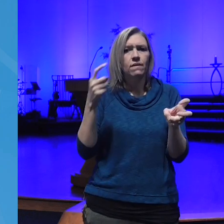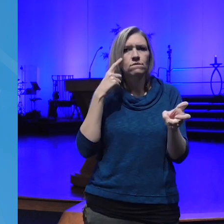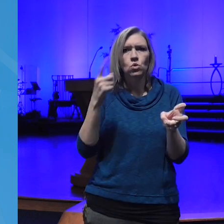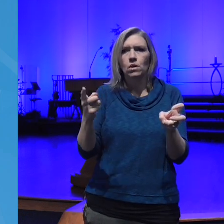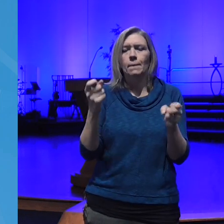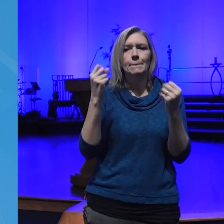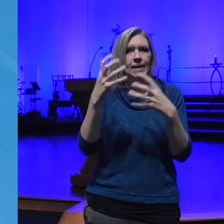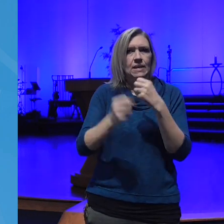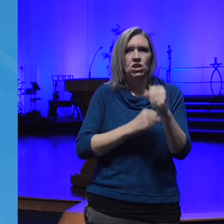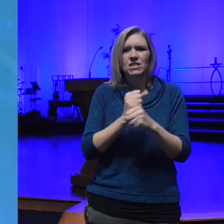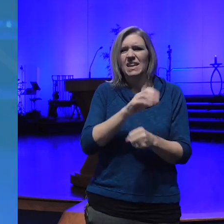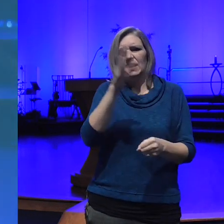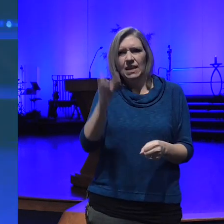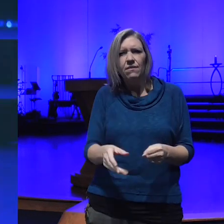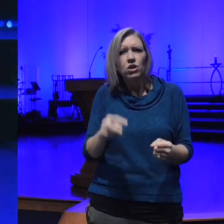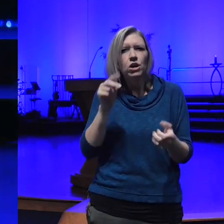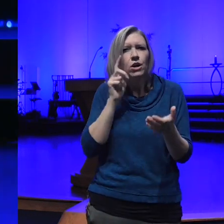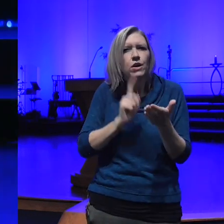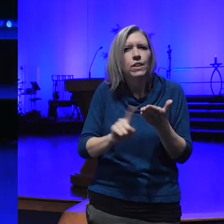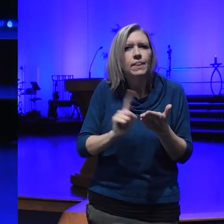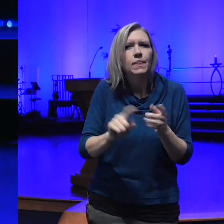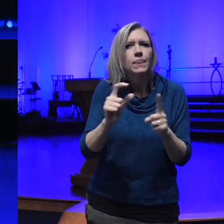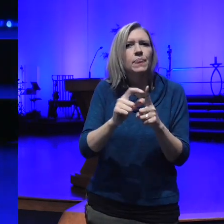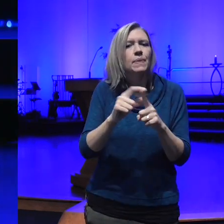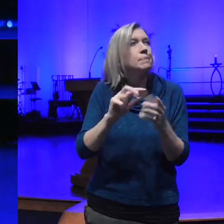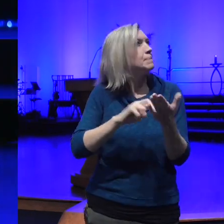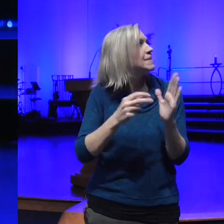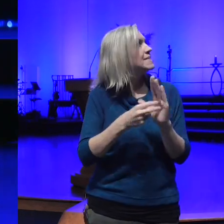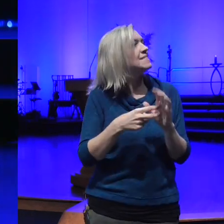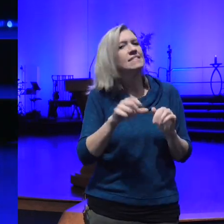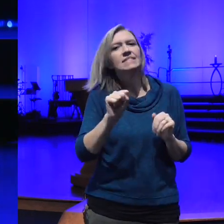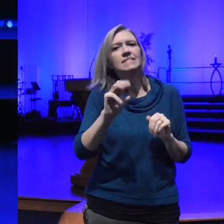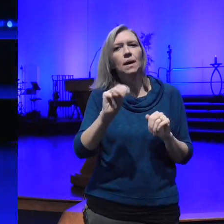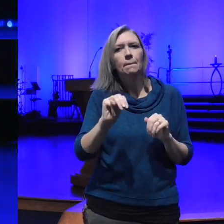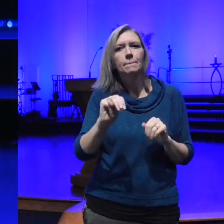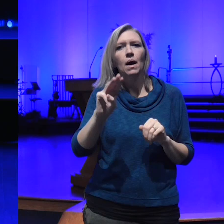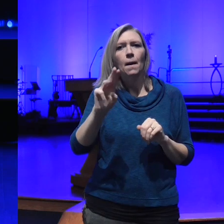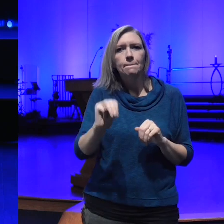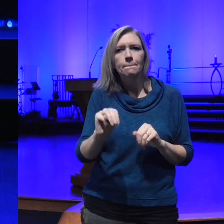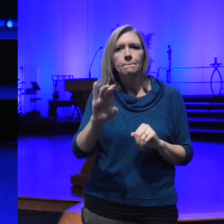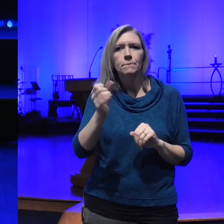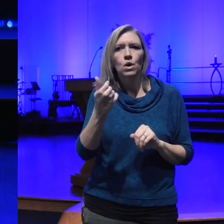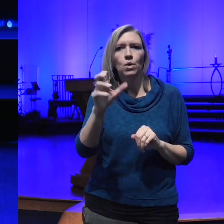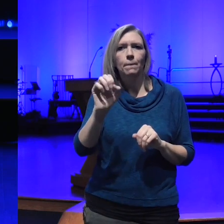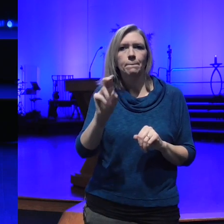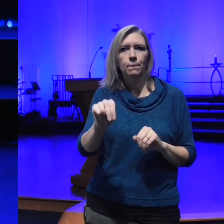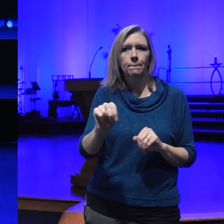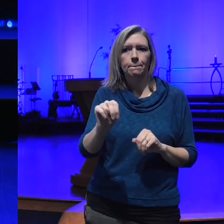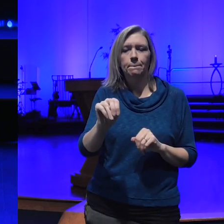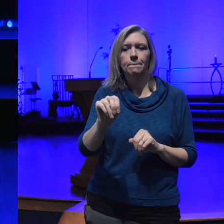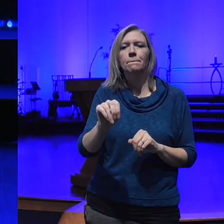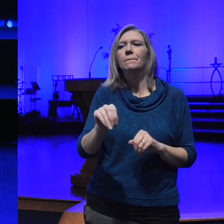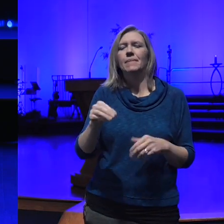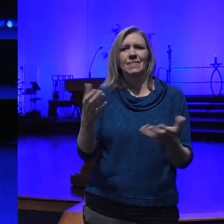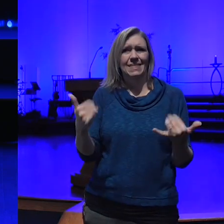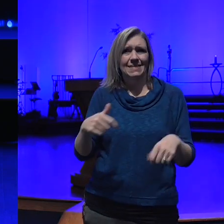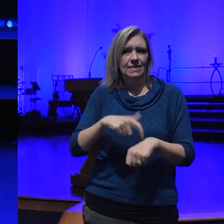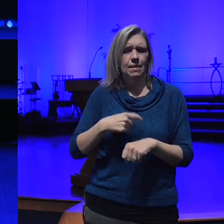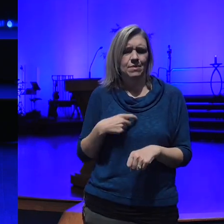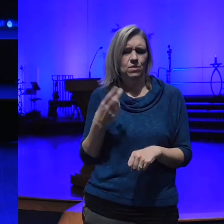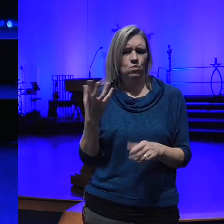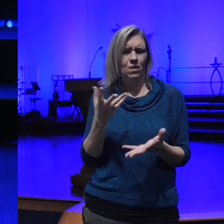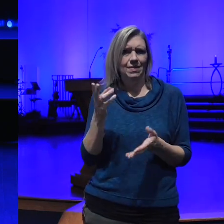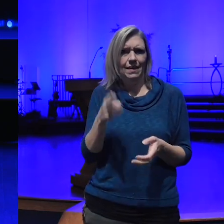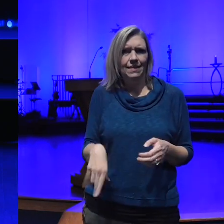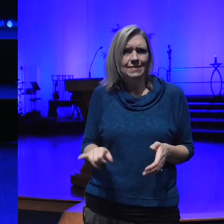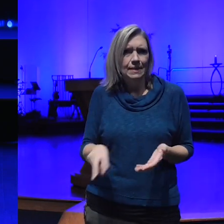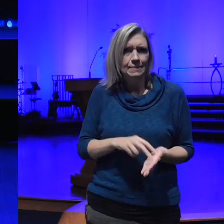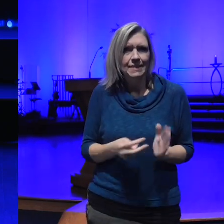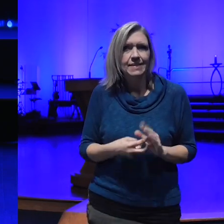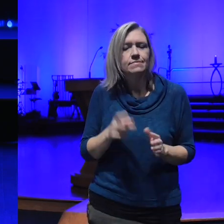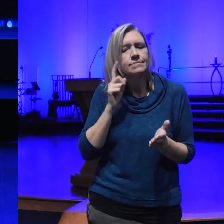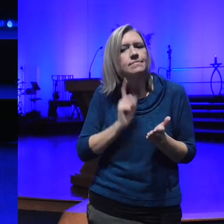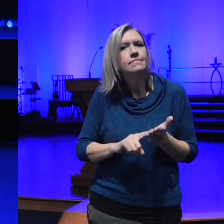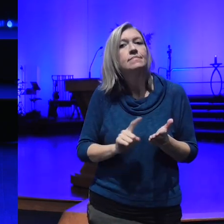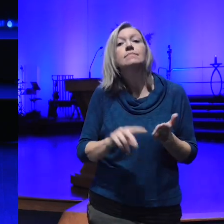now I totally admit it this time I was like what the hell is Sun Mom bodm it means the highest good